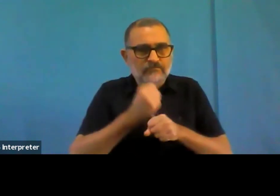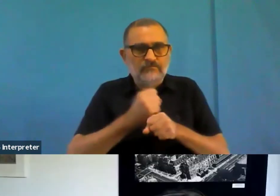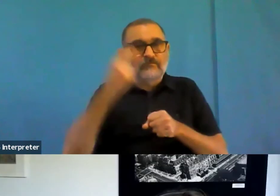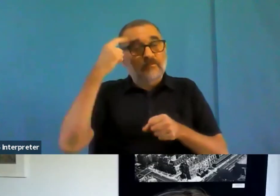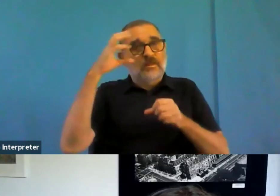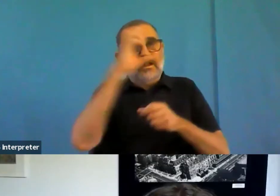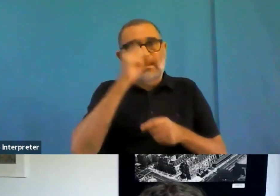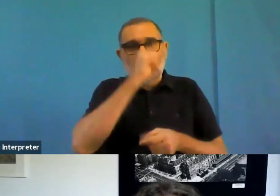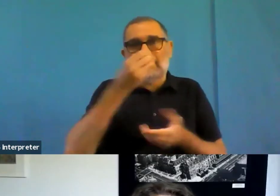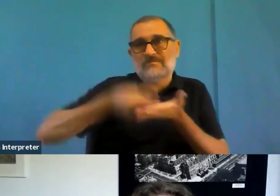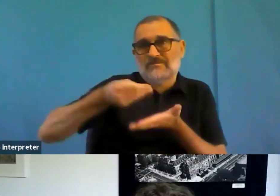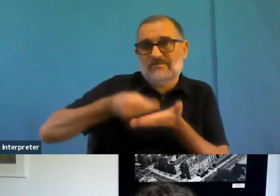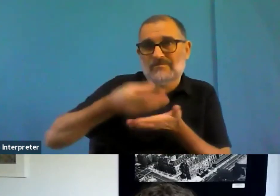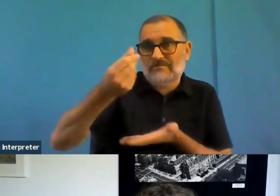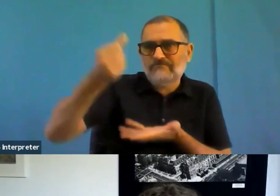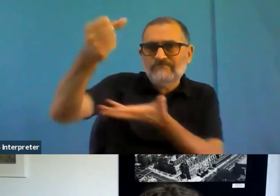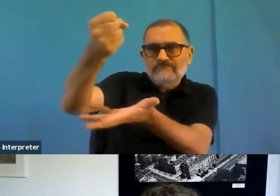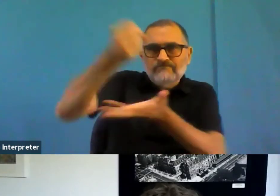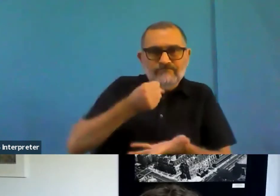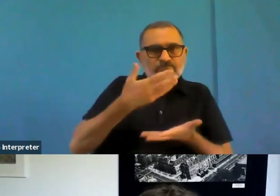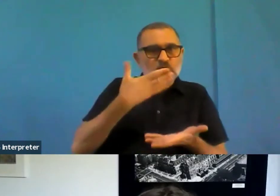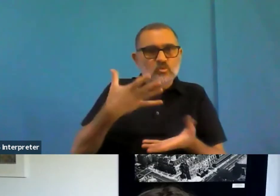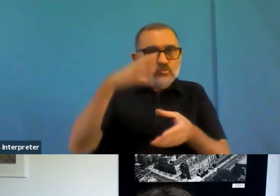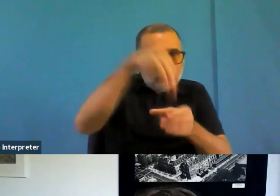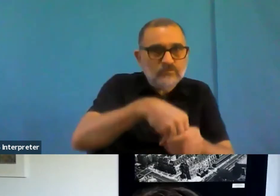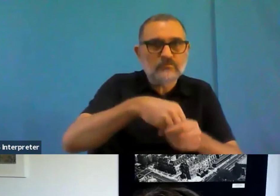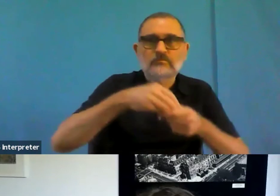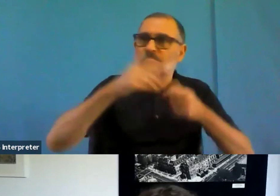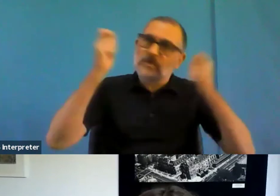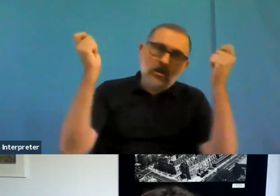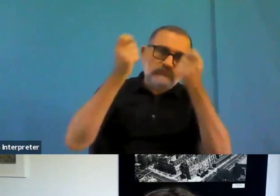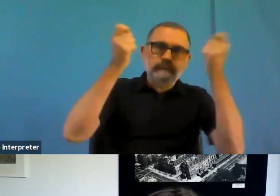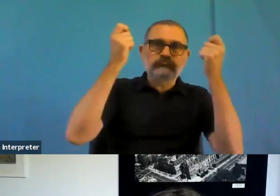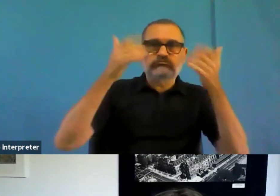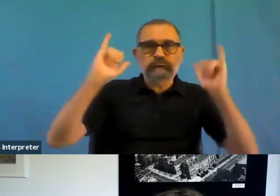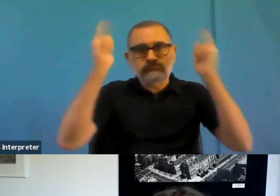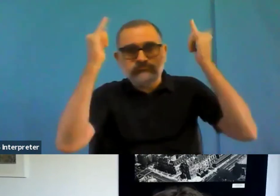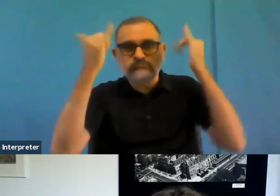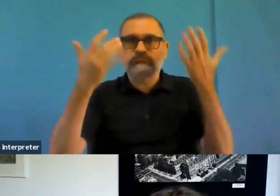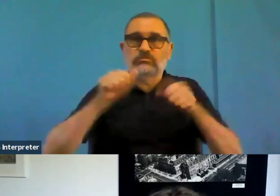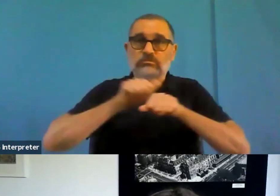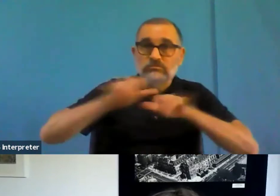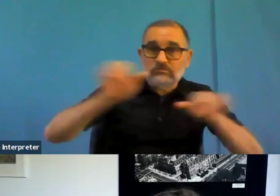social media coverage. That's interesting. In Sweden, actually social media is one of the I mean, Sweden is one of the countries going beyond the directive minimum requirements.